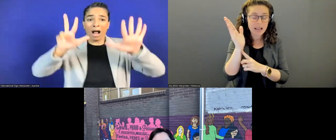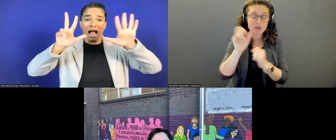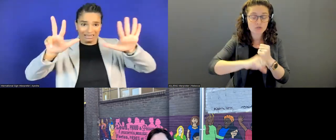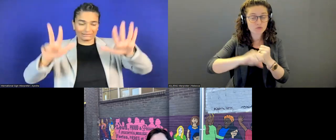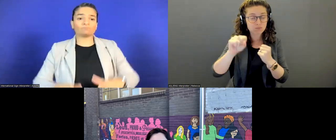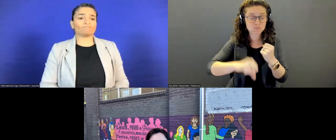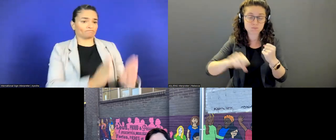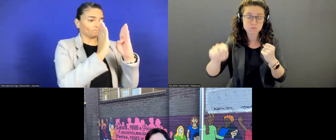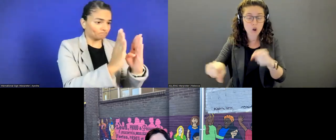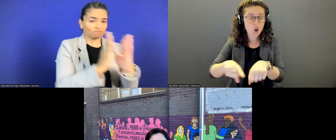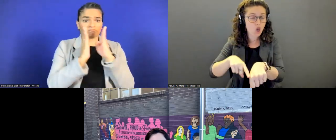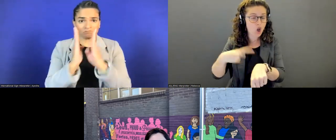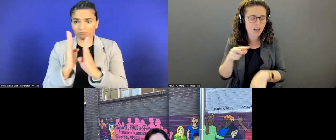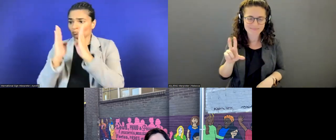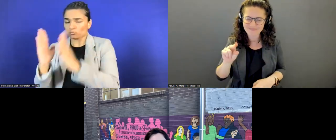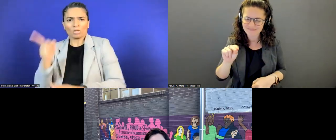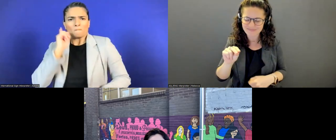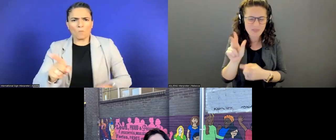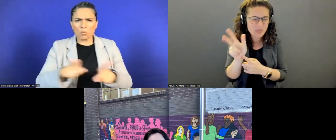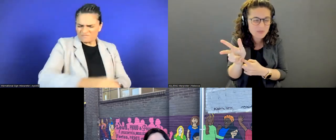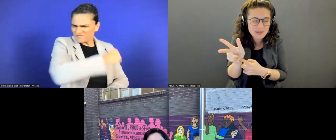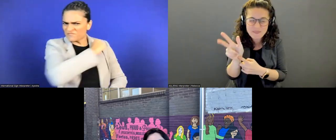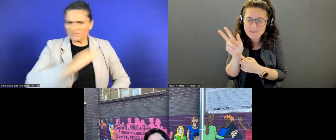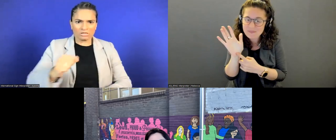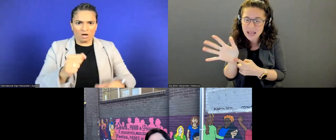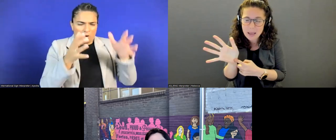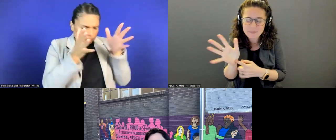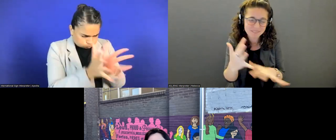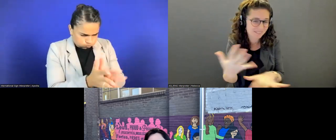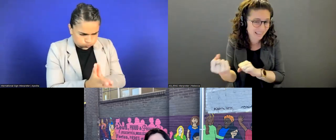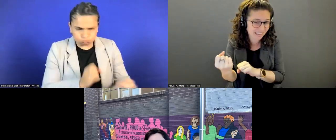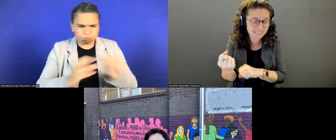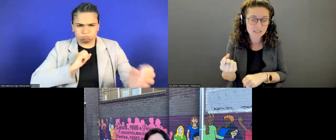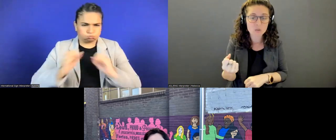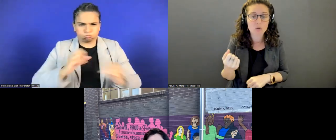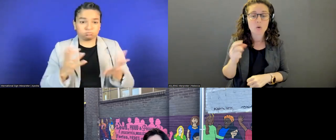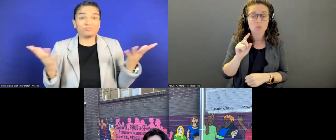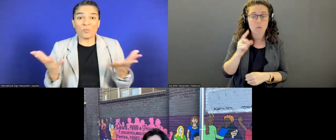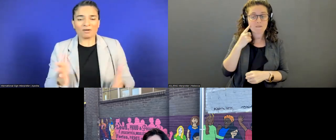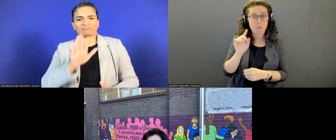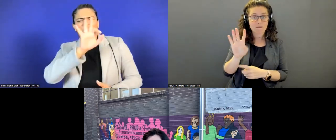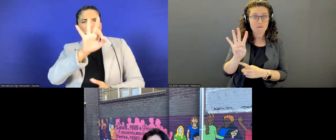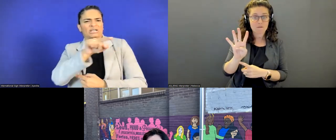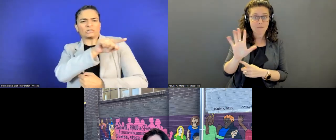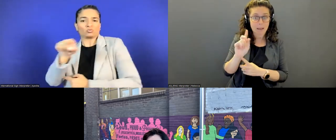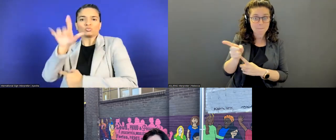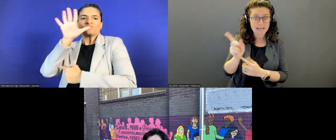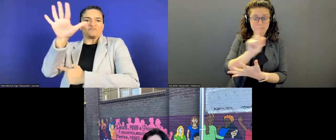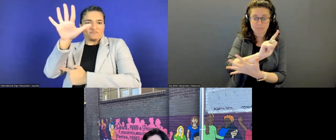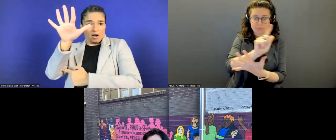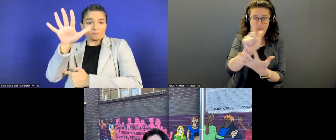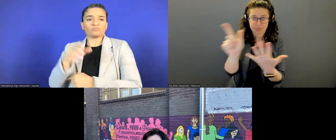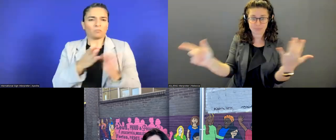For the first 45 minutes or so, we'll be hearing from those presentations.